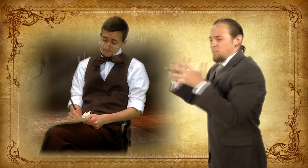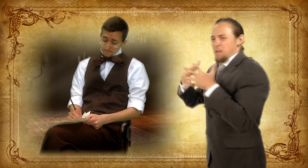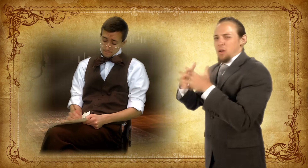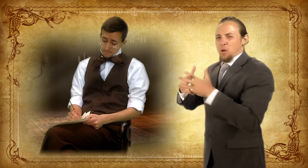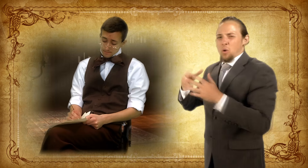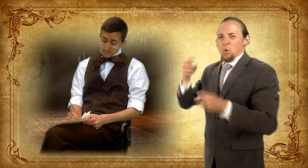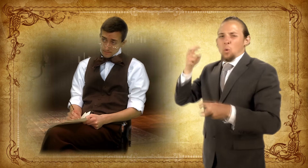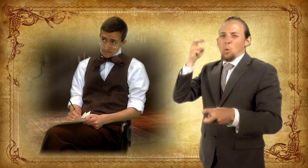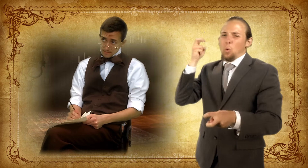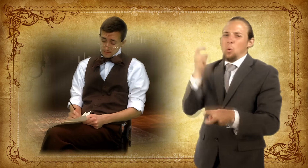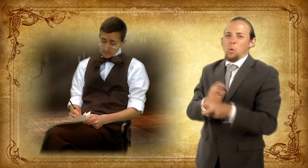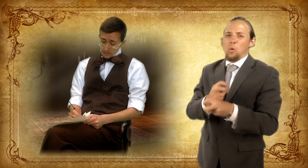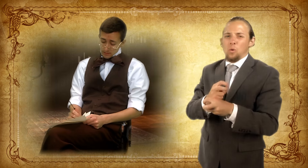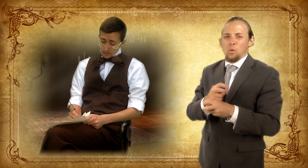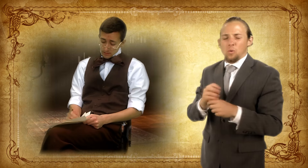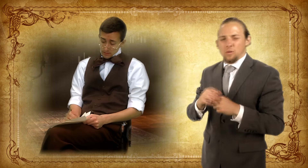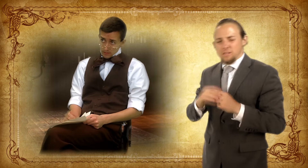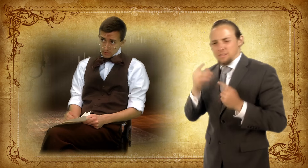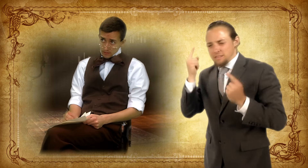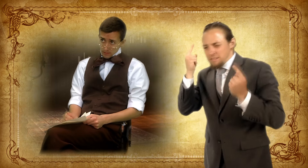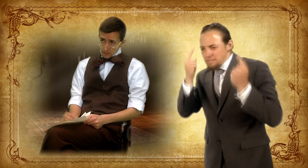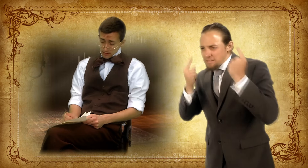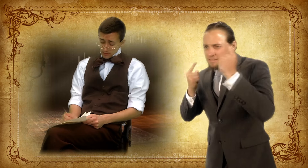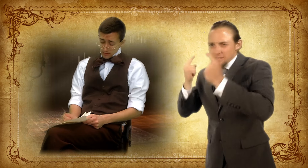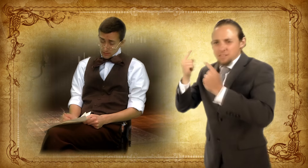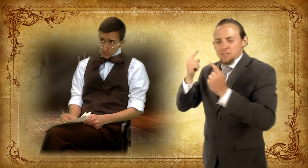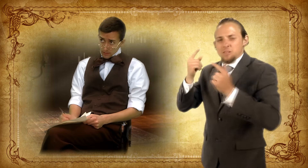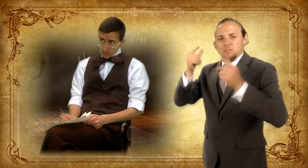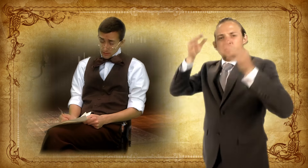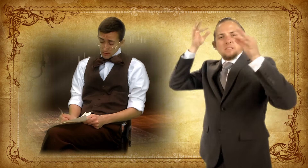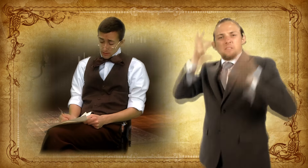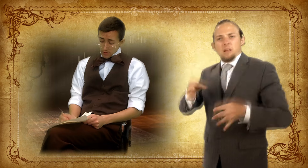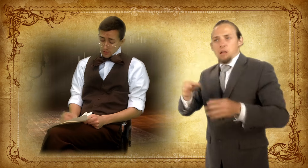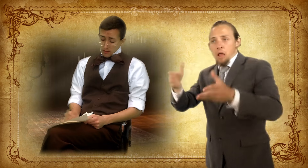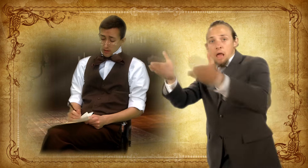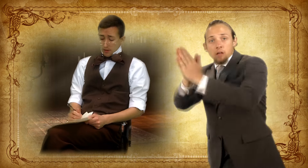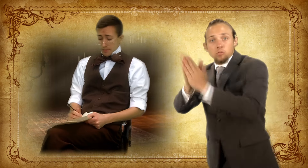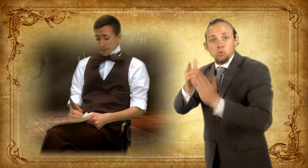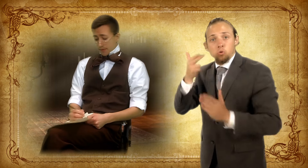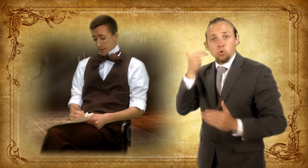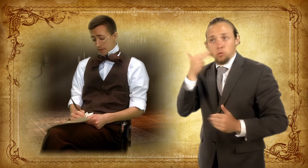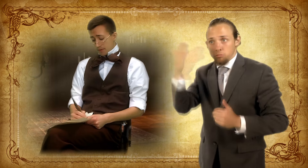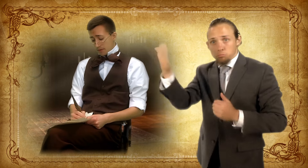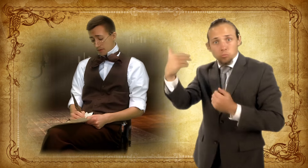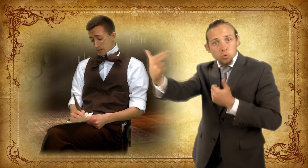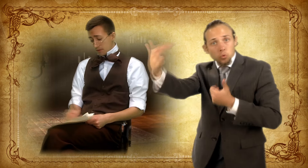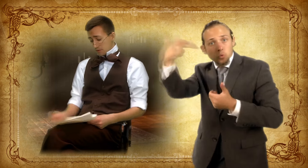so that he could bring it home. He decided to ask Laurent Clerc to join him